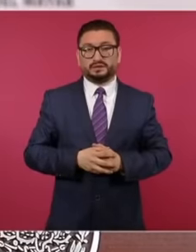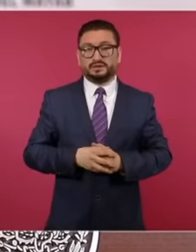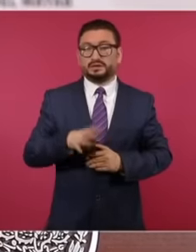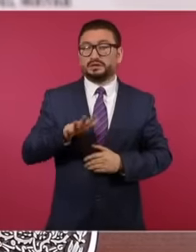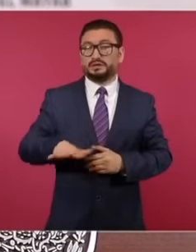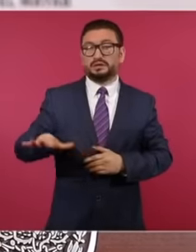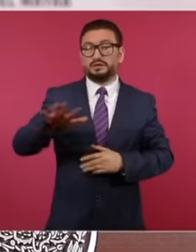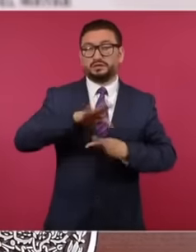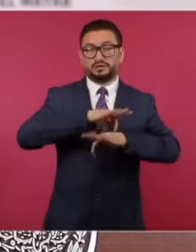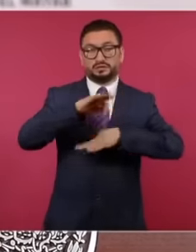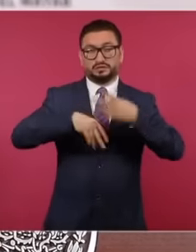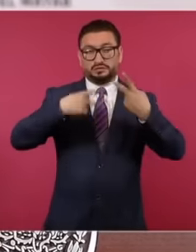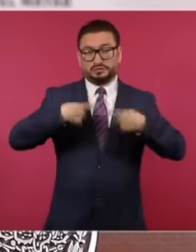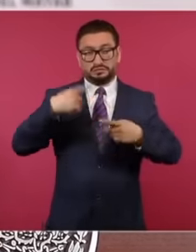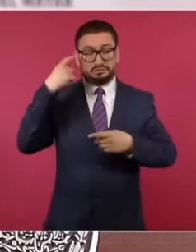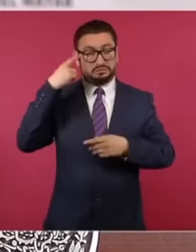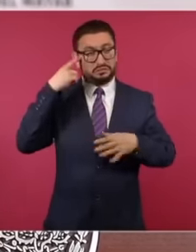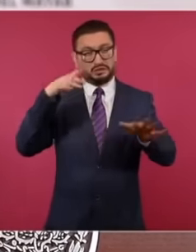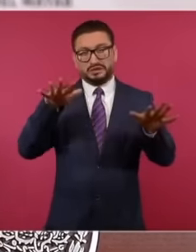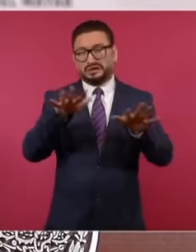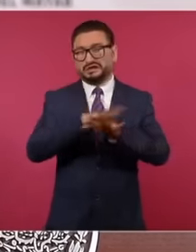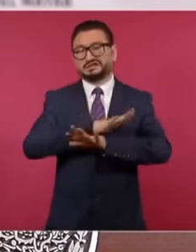The mentality of our people has already changed for the